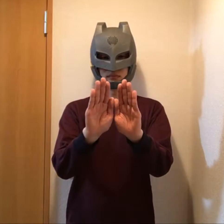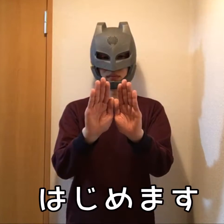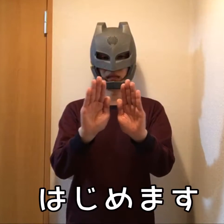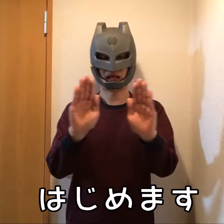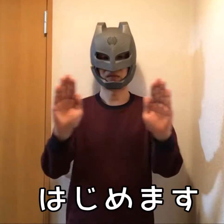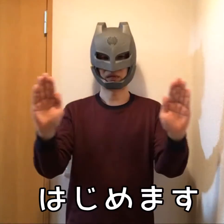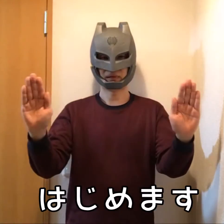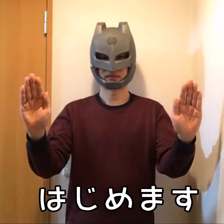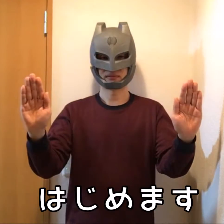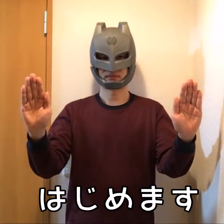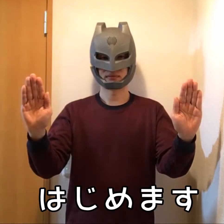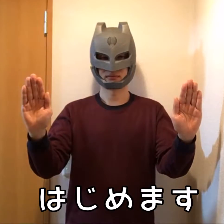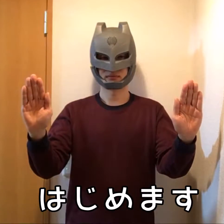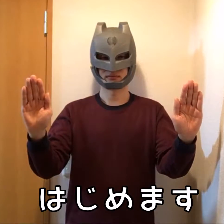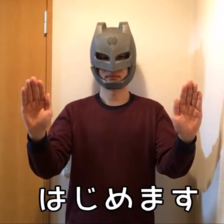Let's start